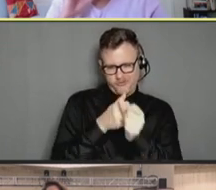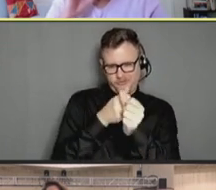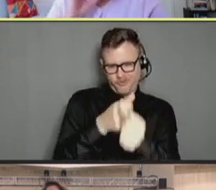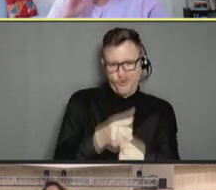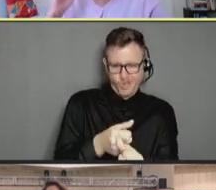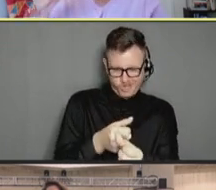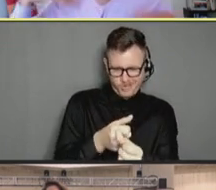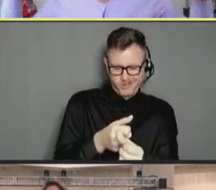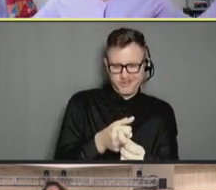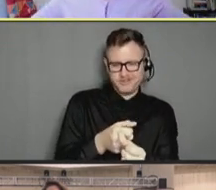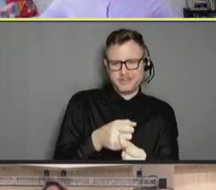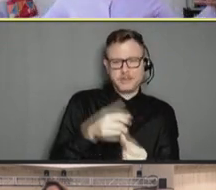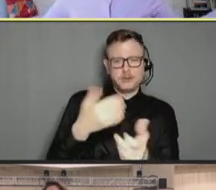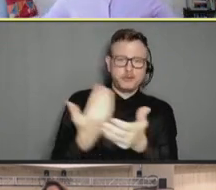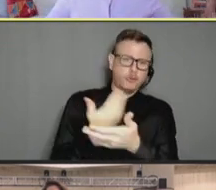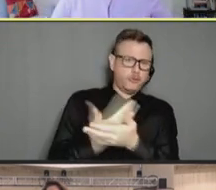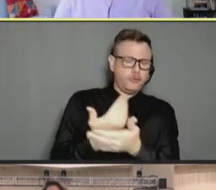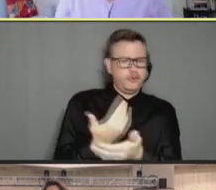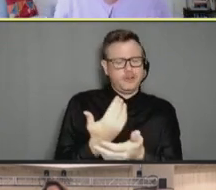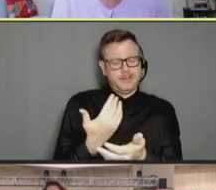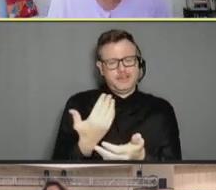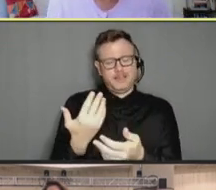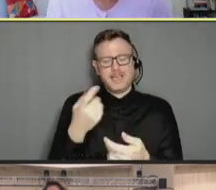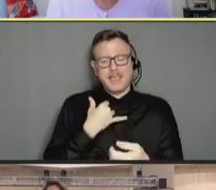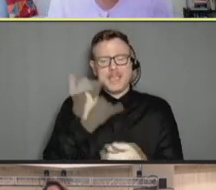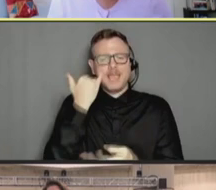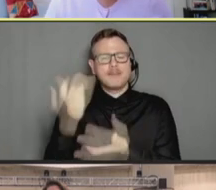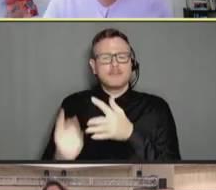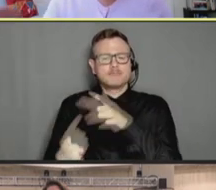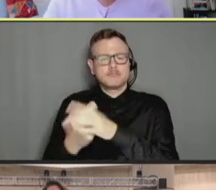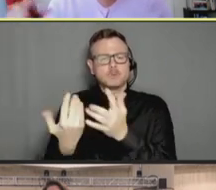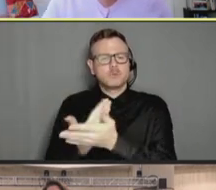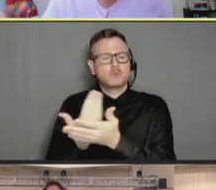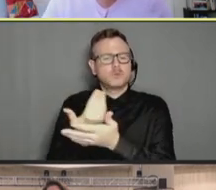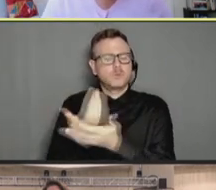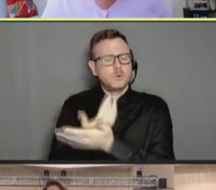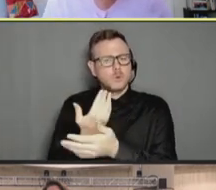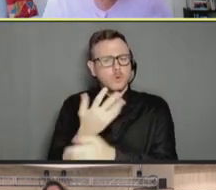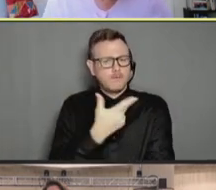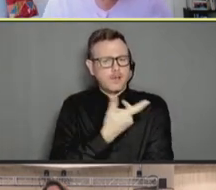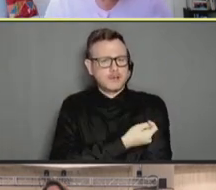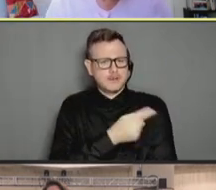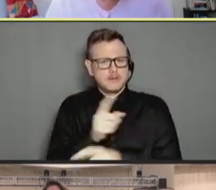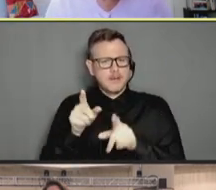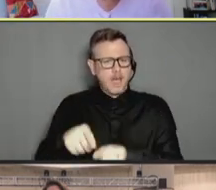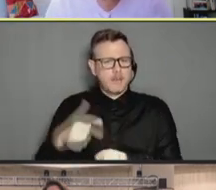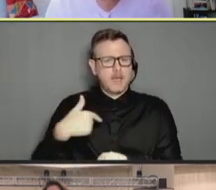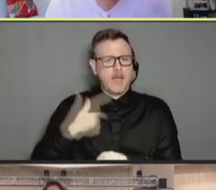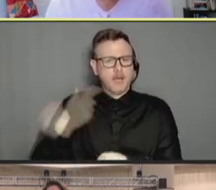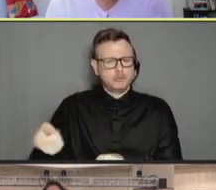another vaccine or booster comes out. And so, I wanted to -- also wonder about the impact